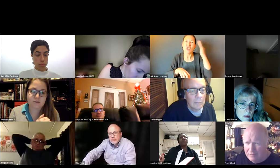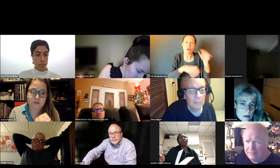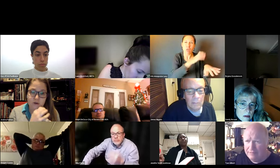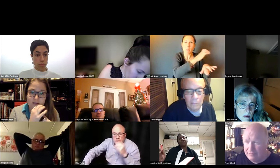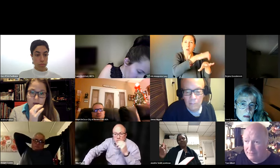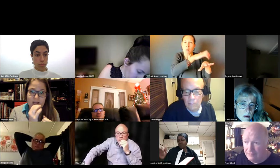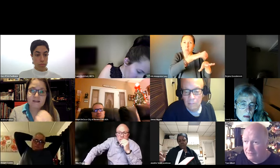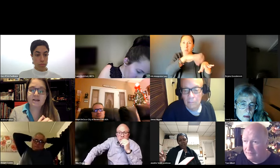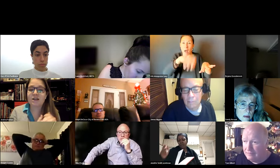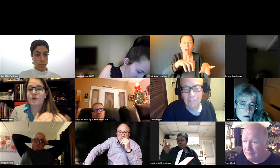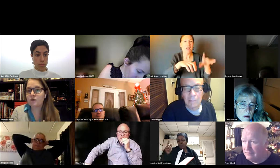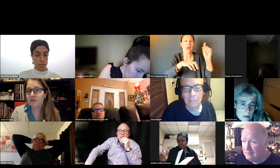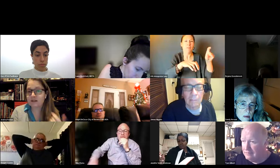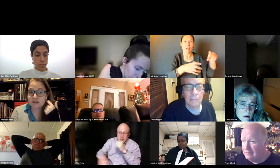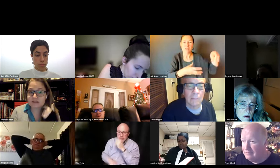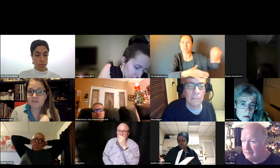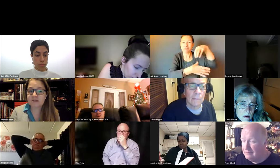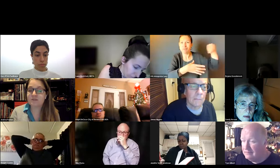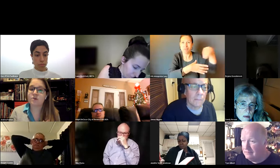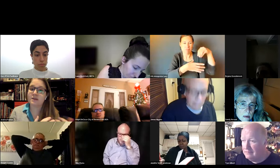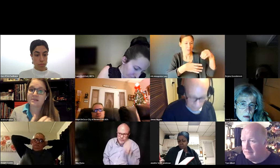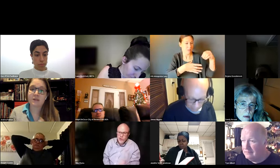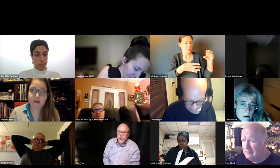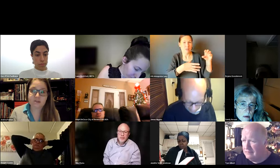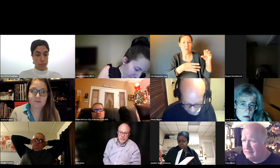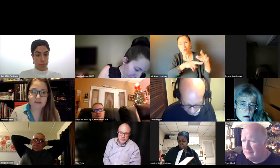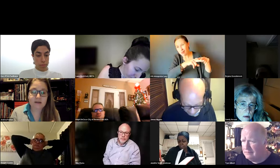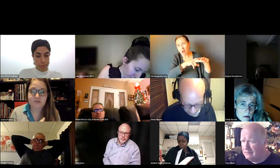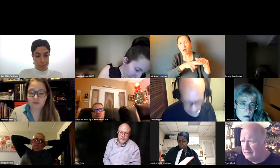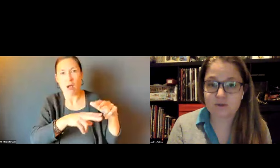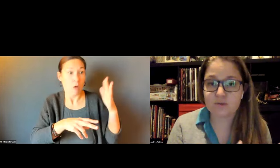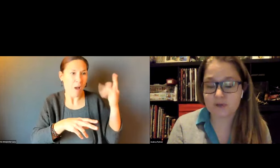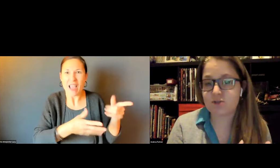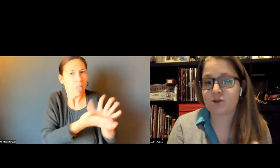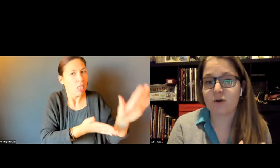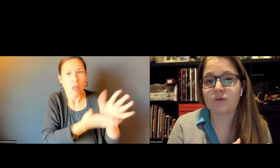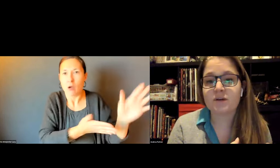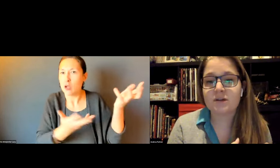IS NOT SLIPPERY. SO PEOPLE CAN TRAVERSE DOWN INTO THE CROSSWALK.